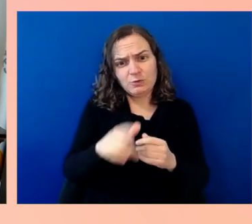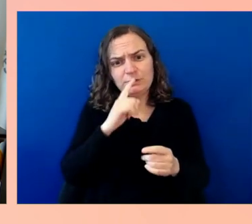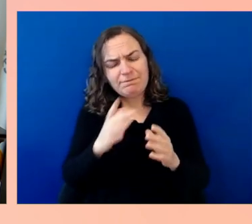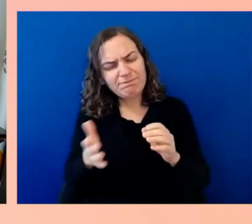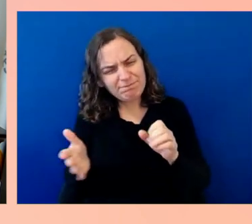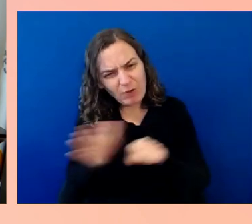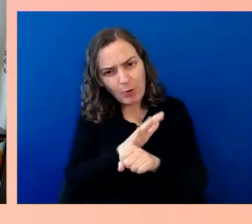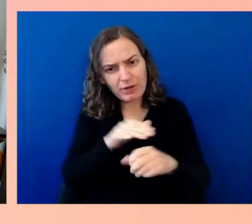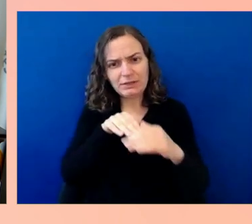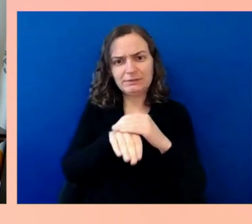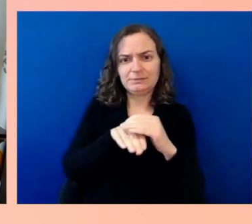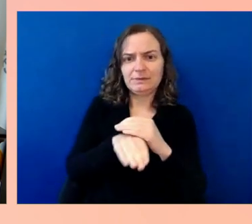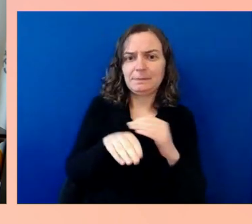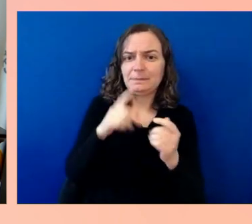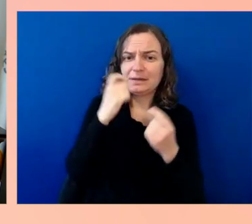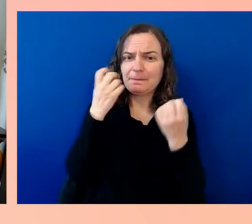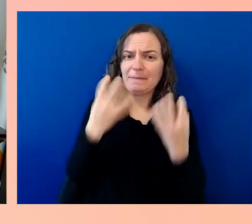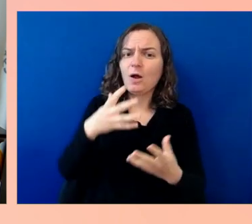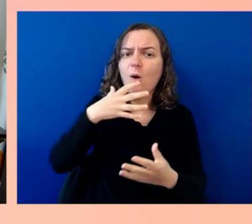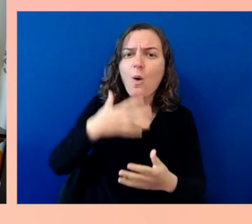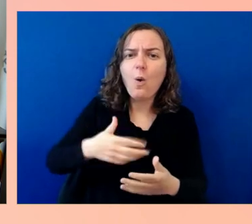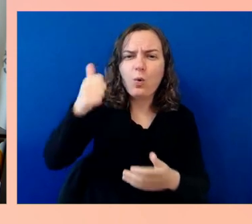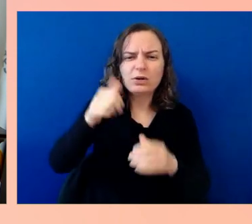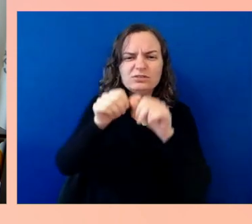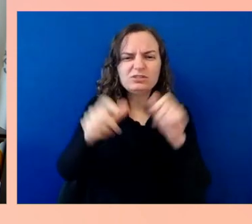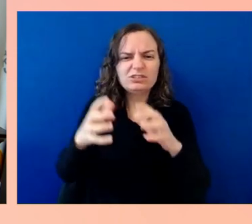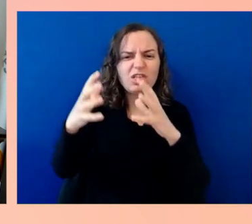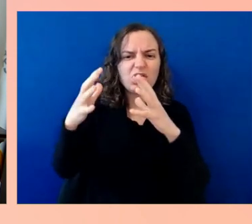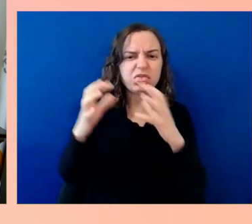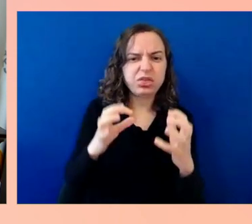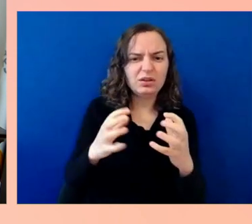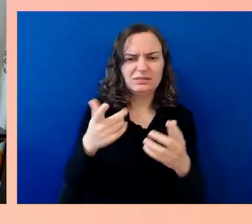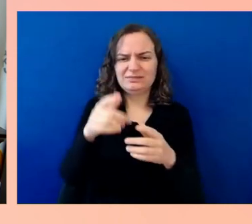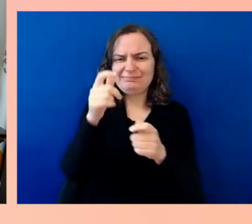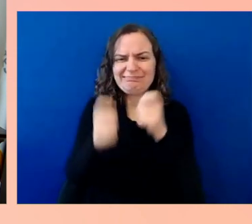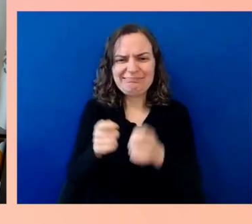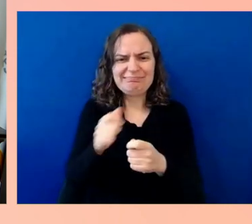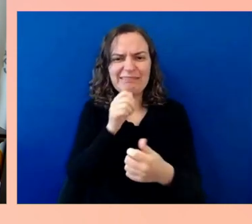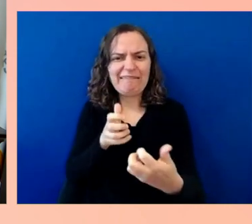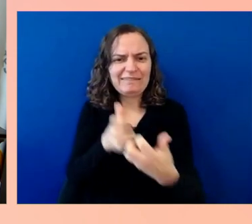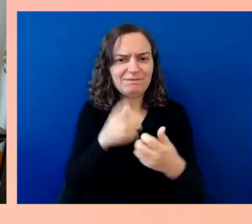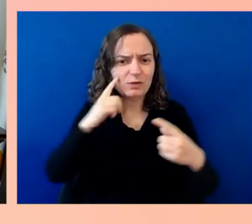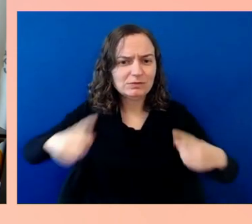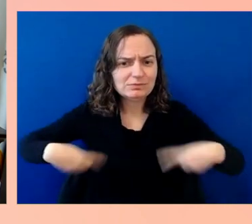We can change that, and we are changing that, with funding. Our airport terminal grants, five billion dollars in